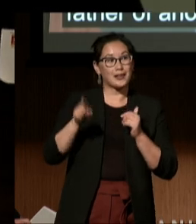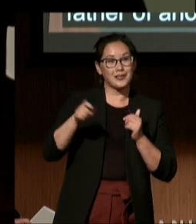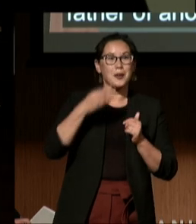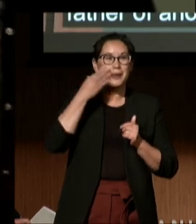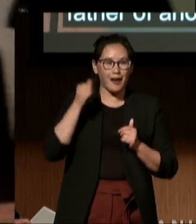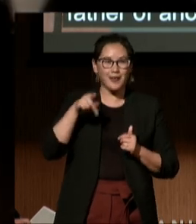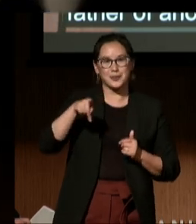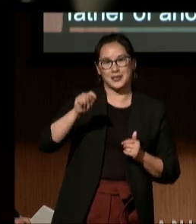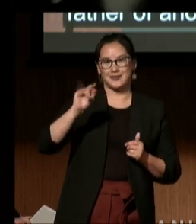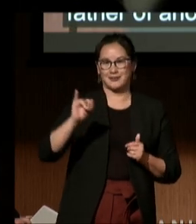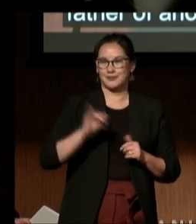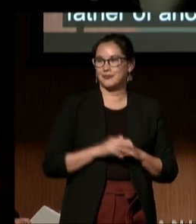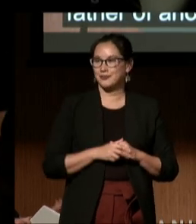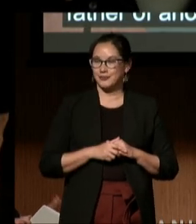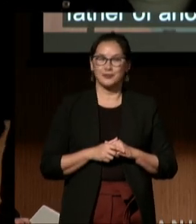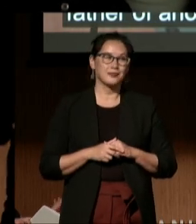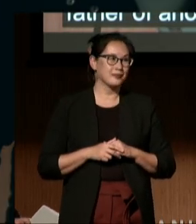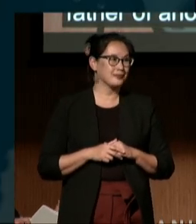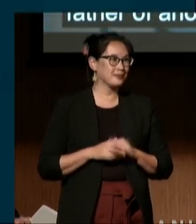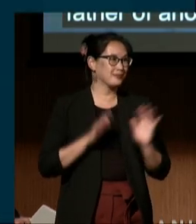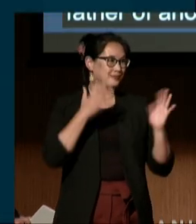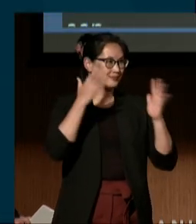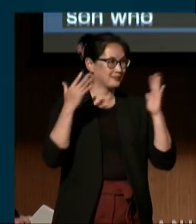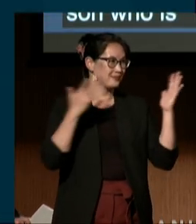(audience applauding)